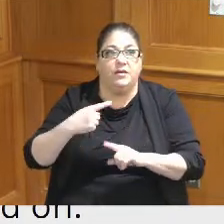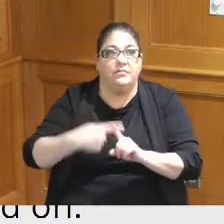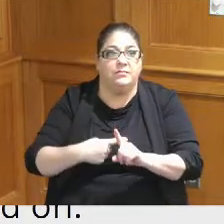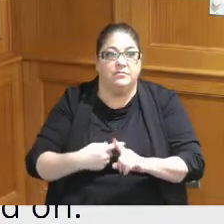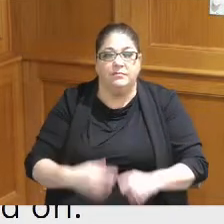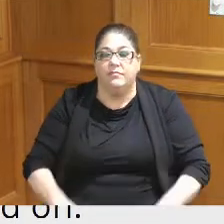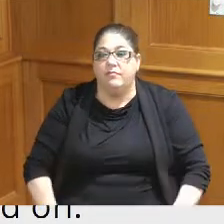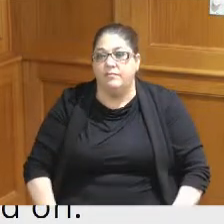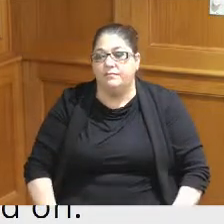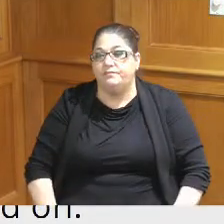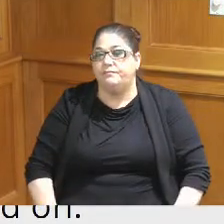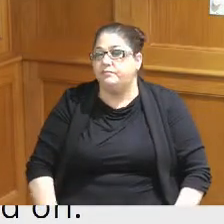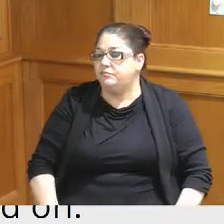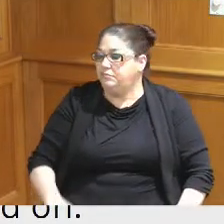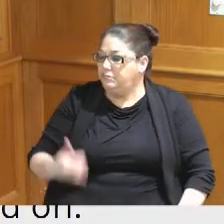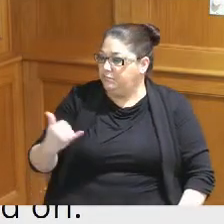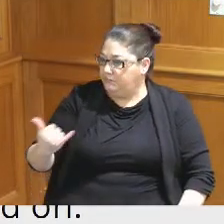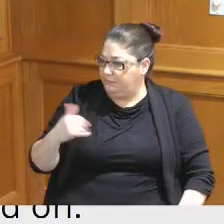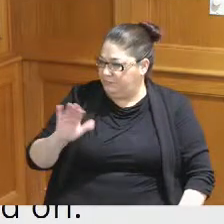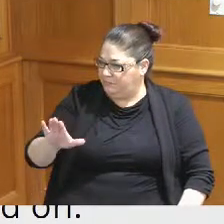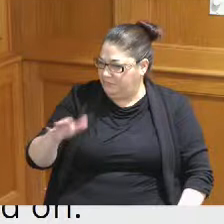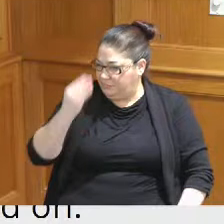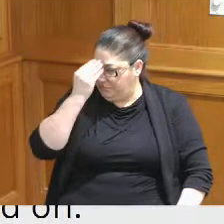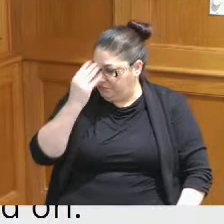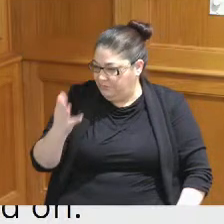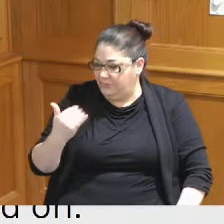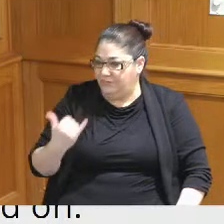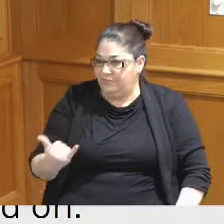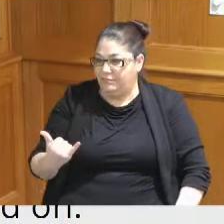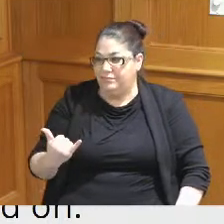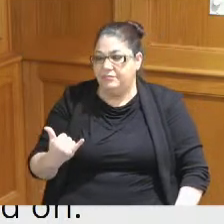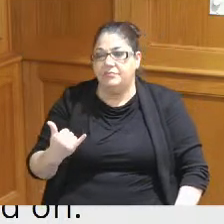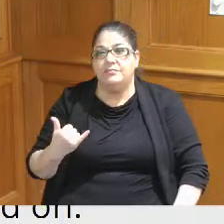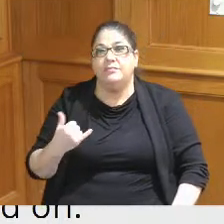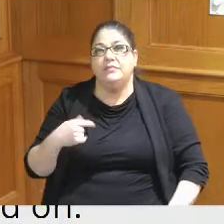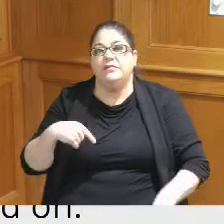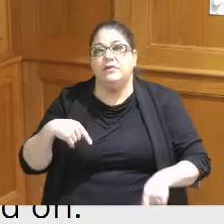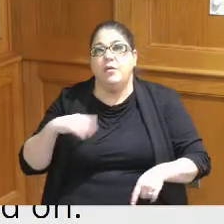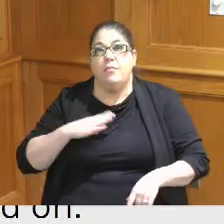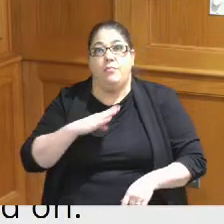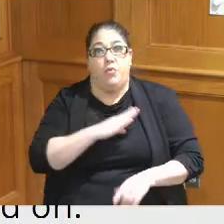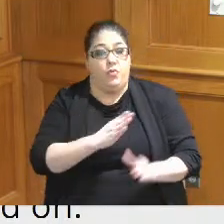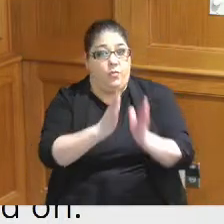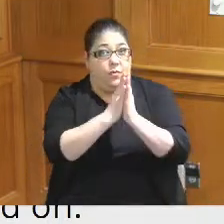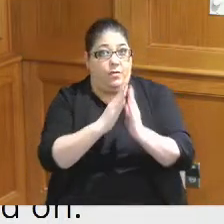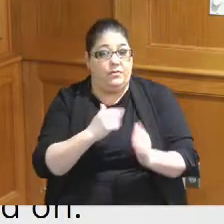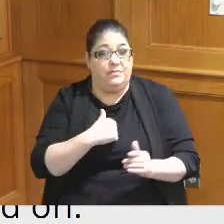I do want to remark here at this point that and this was at the Board's request that in